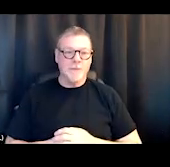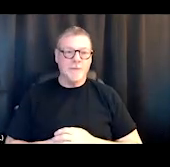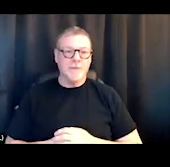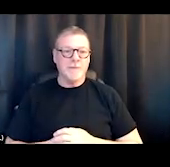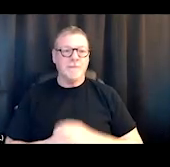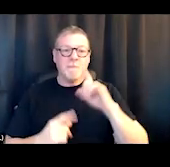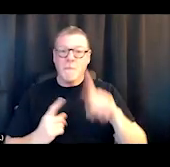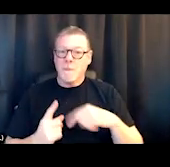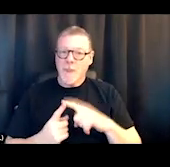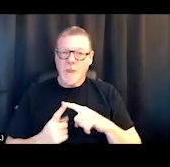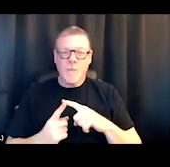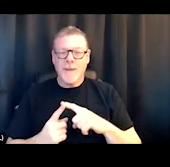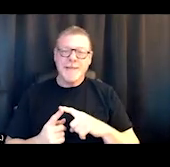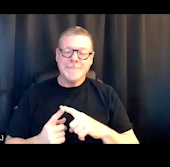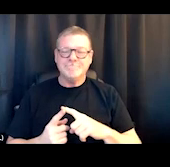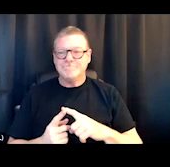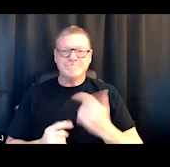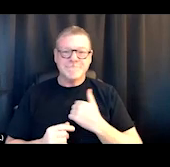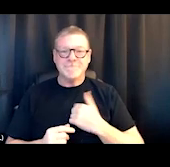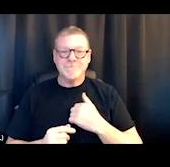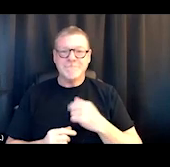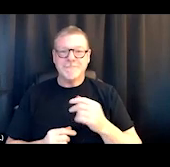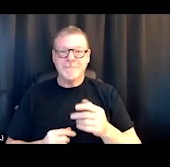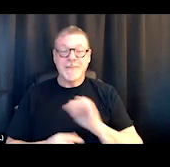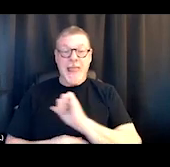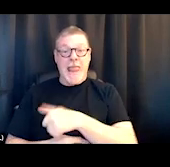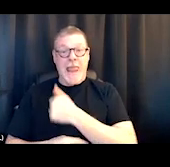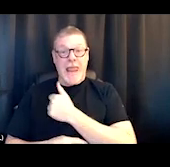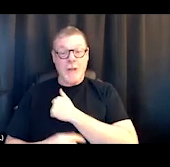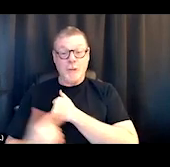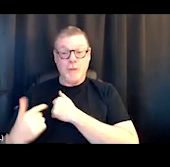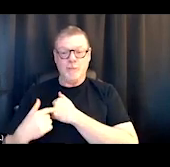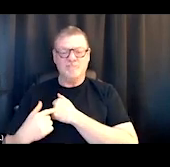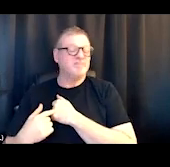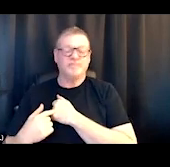and it's sort of taking from this attitude of I'm not just building this,